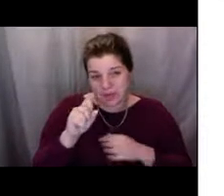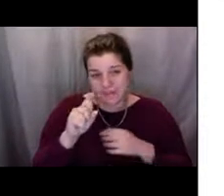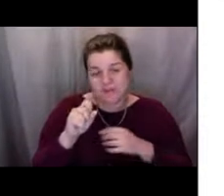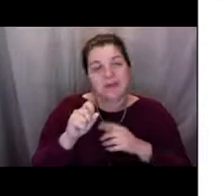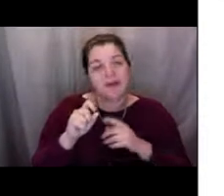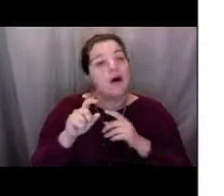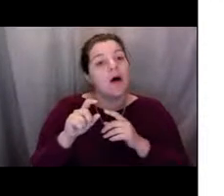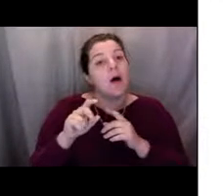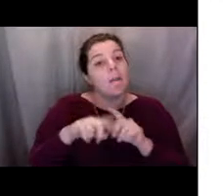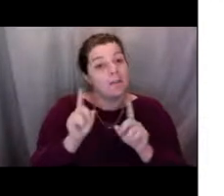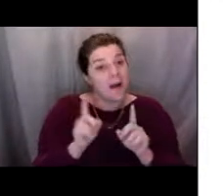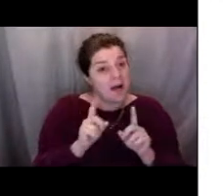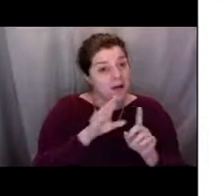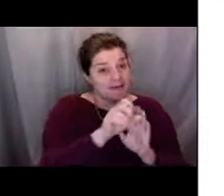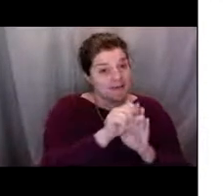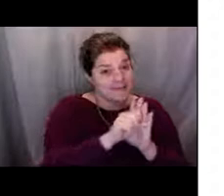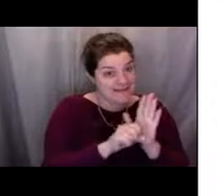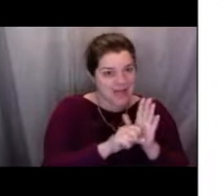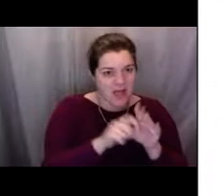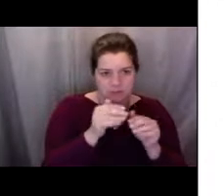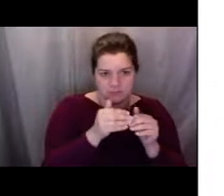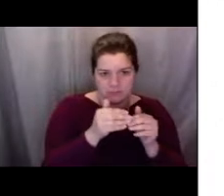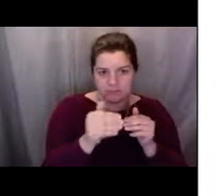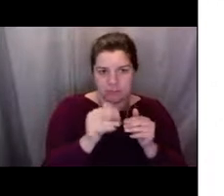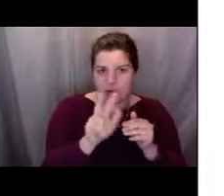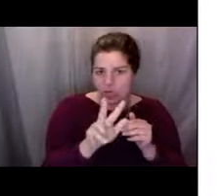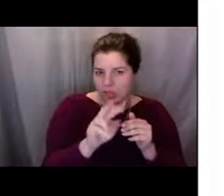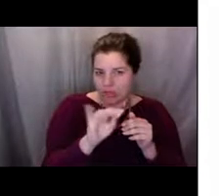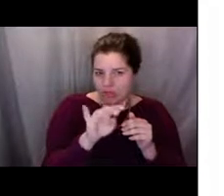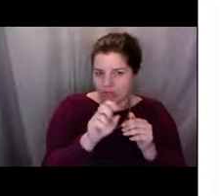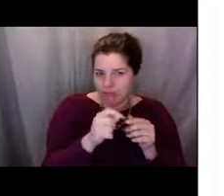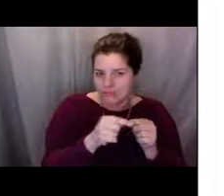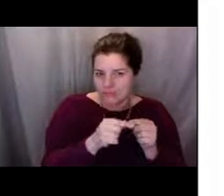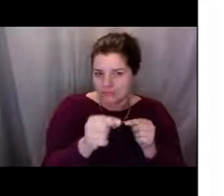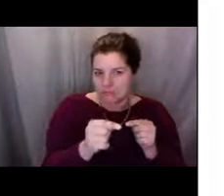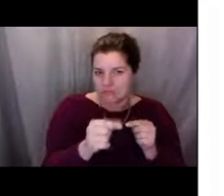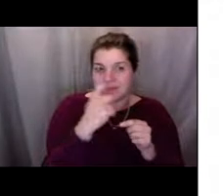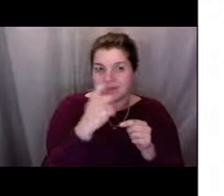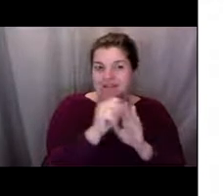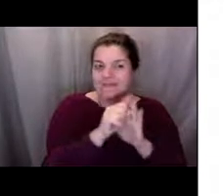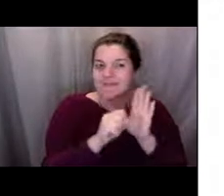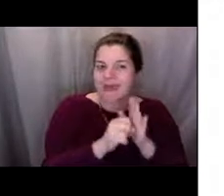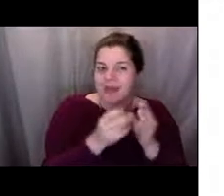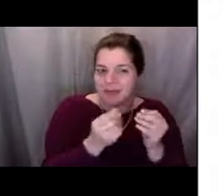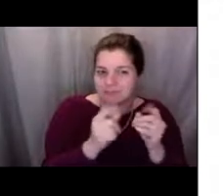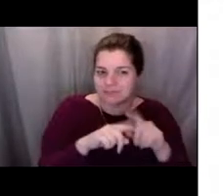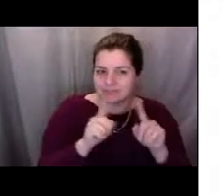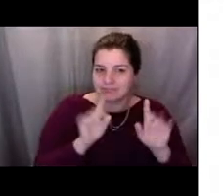off the land of Alaska because that's state lands [Lisa] So it's a different,